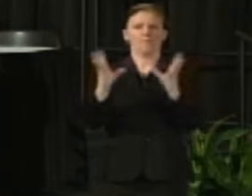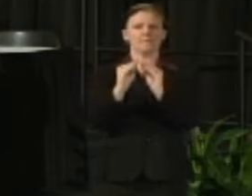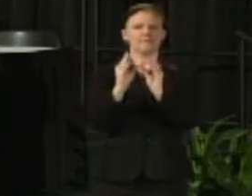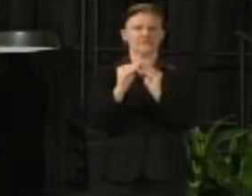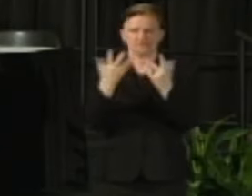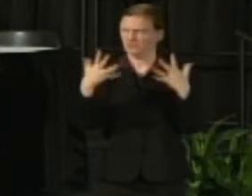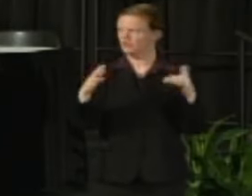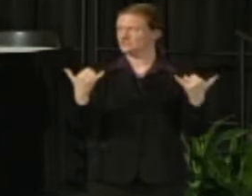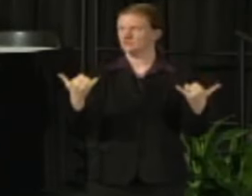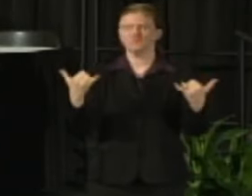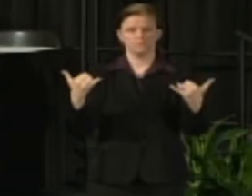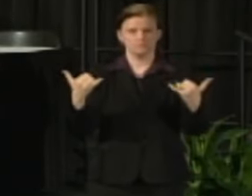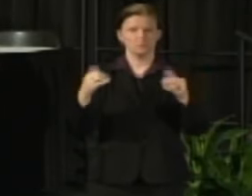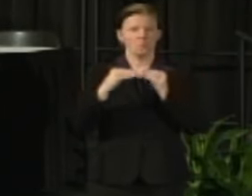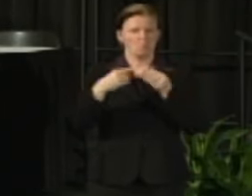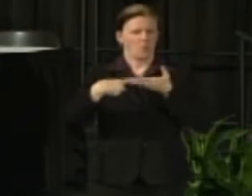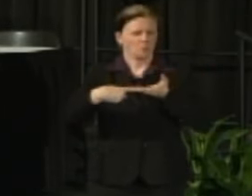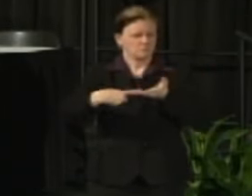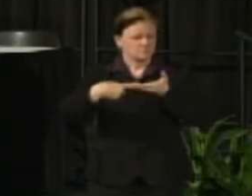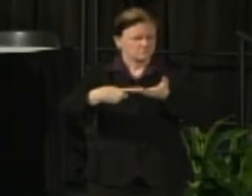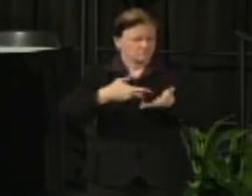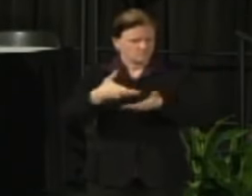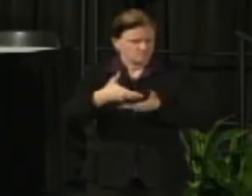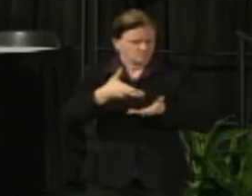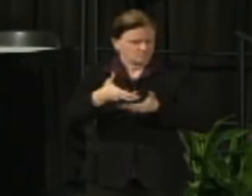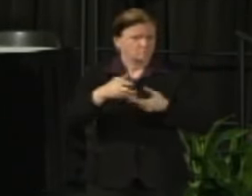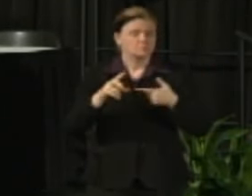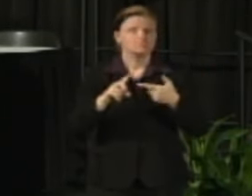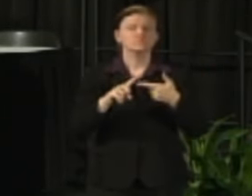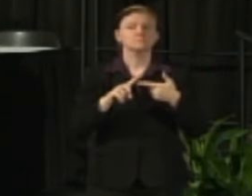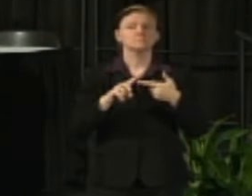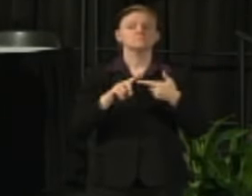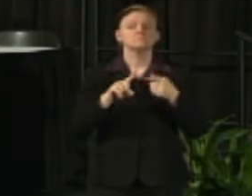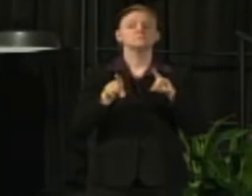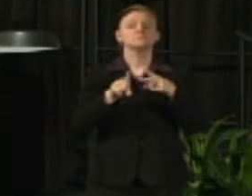and have more discussion about what we know. I also want to be able to tell you what we've done